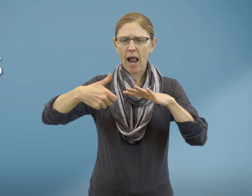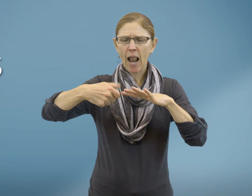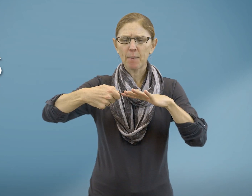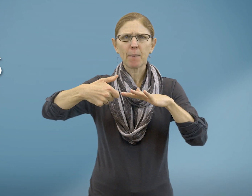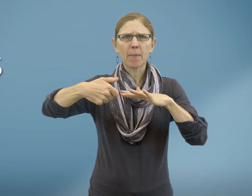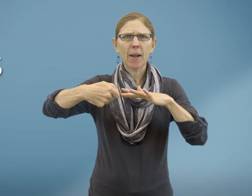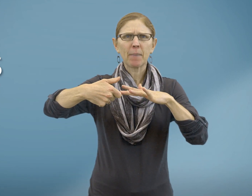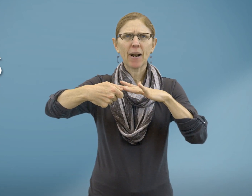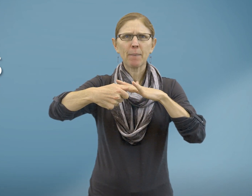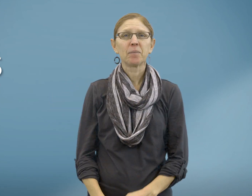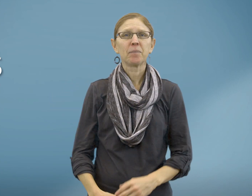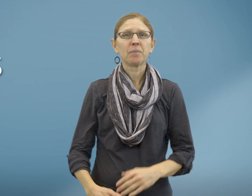Clip nails